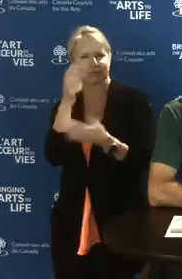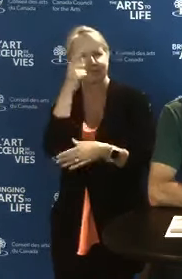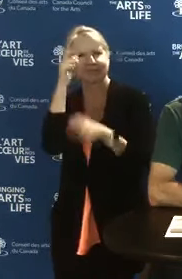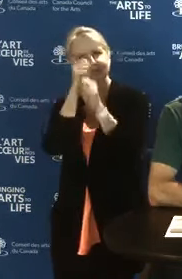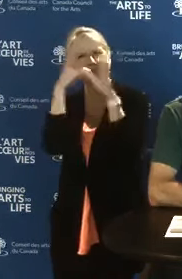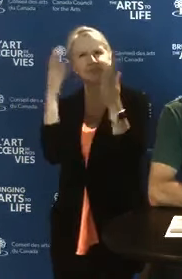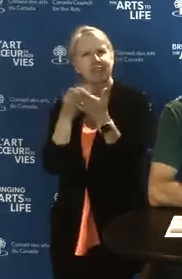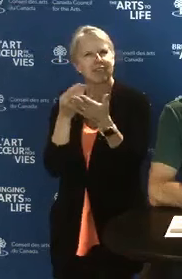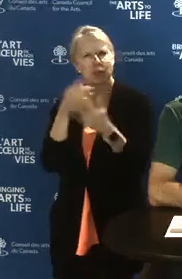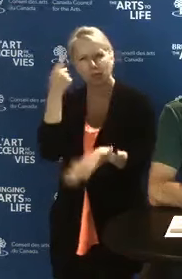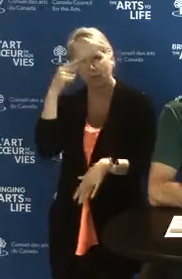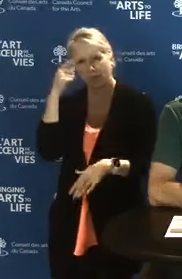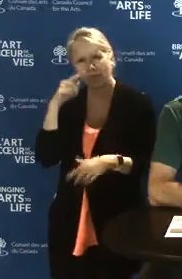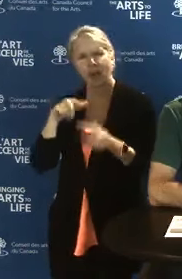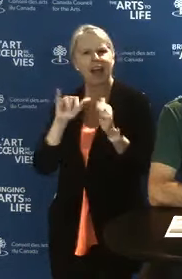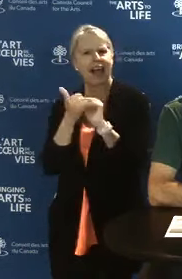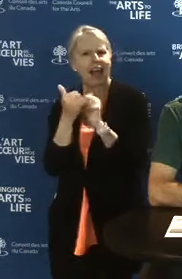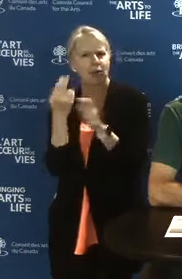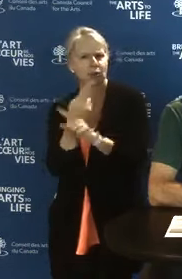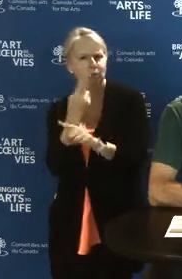how it can be used, and what it is all about.